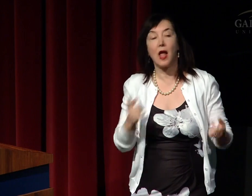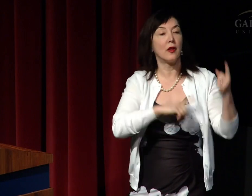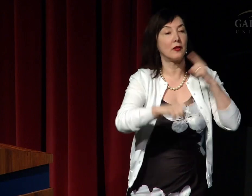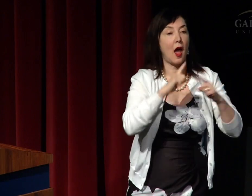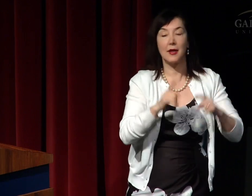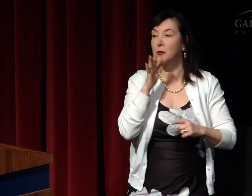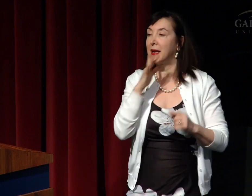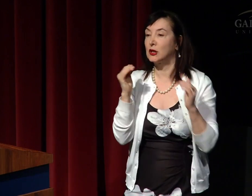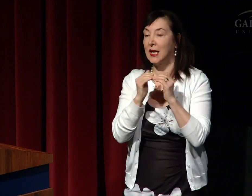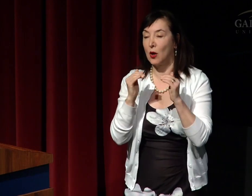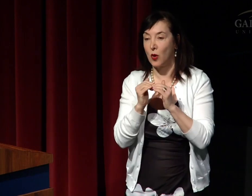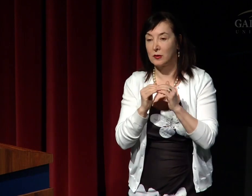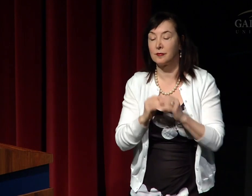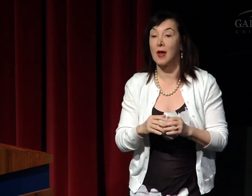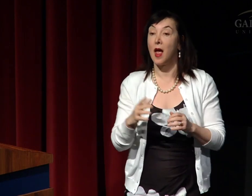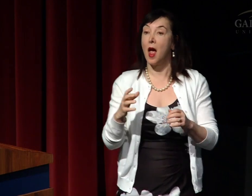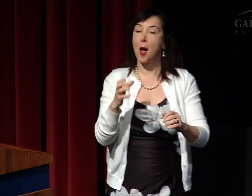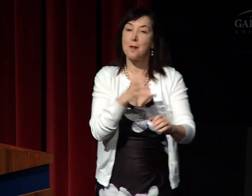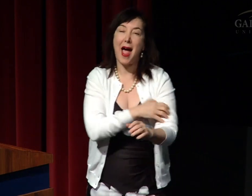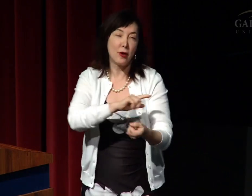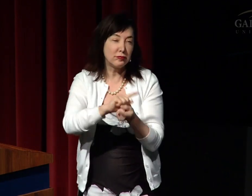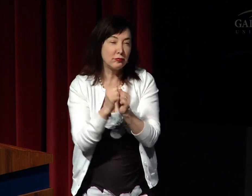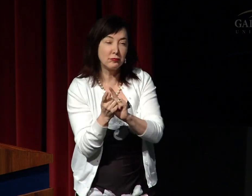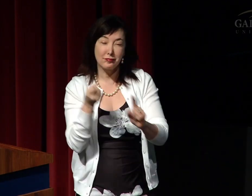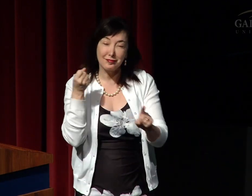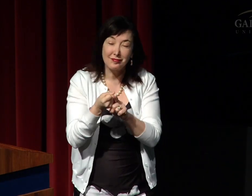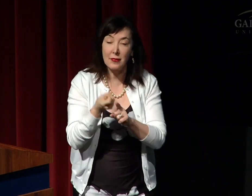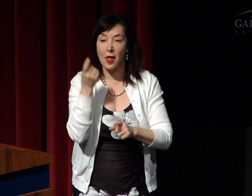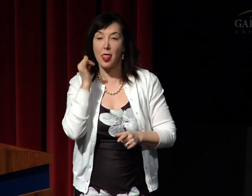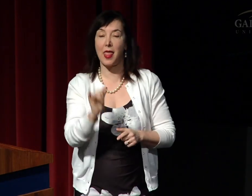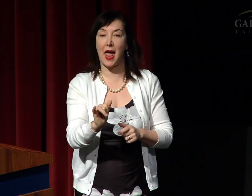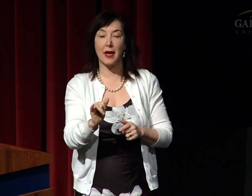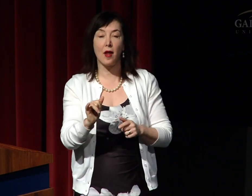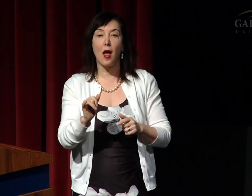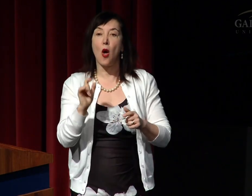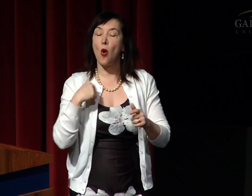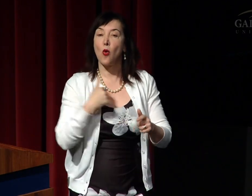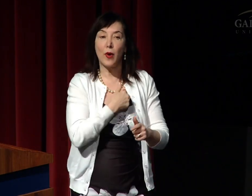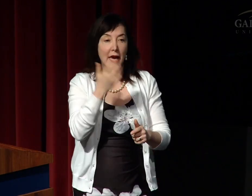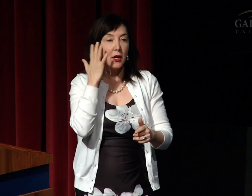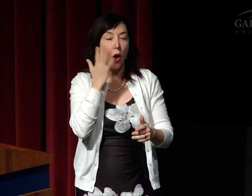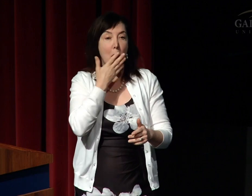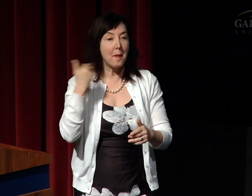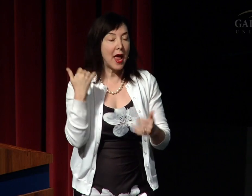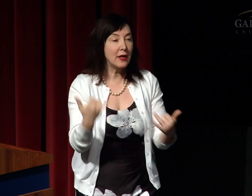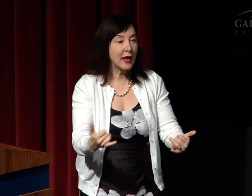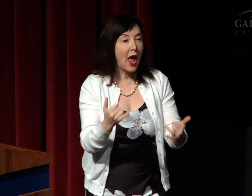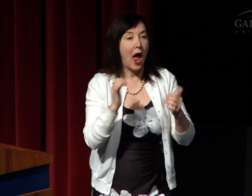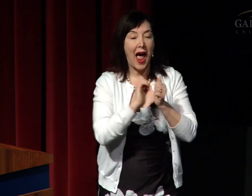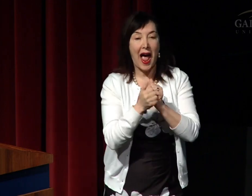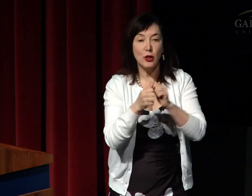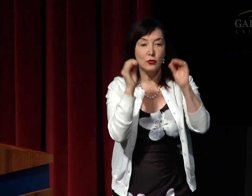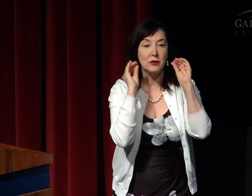sign and speech are equal. And the powerful translational impact this has is we can understand better how